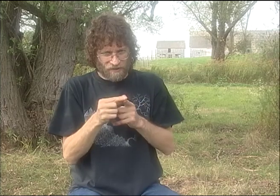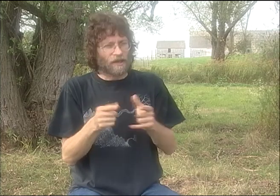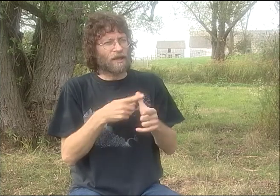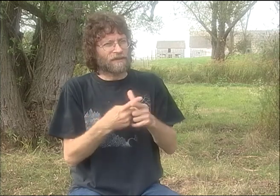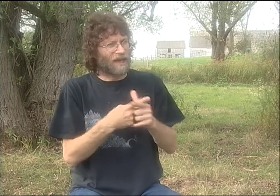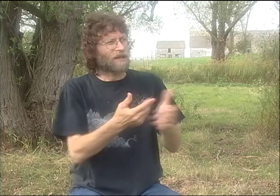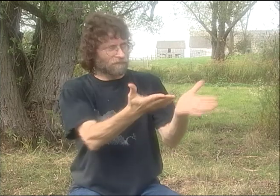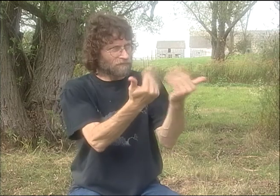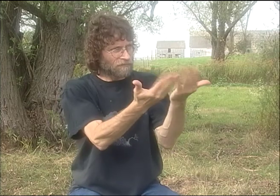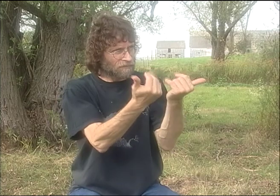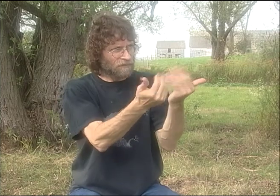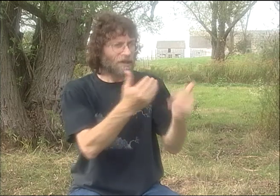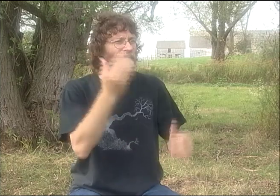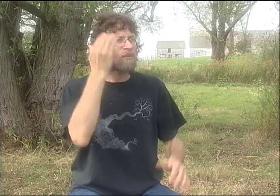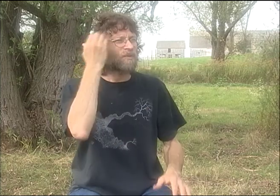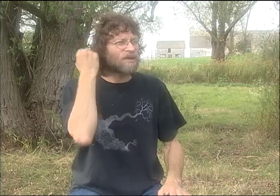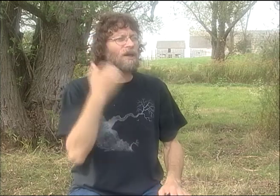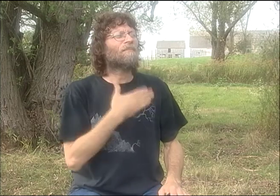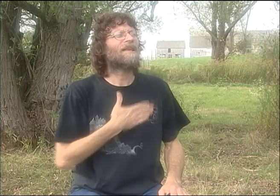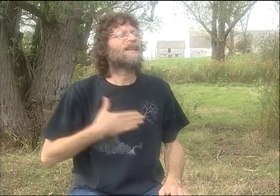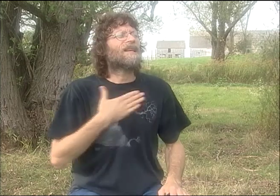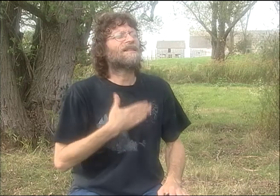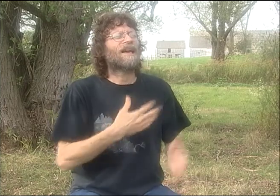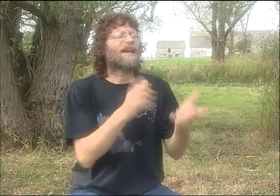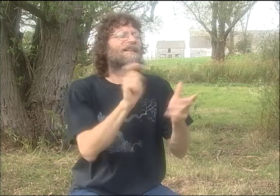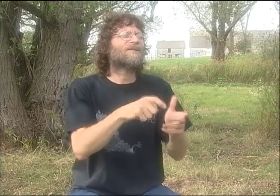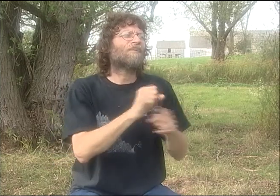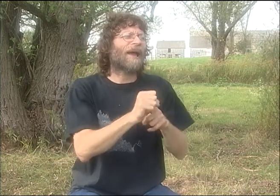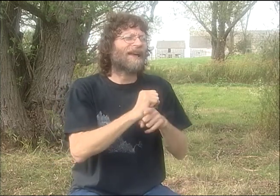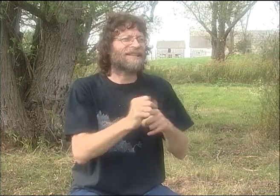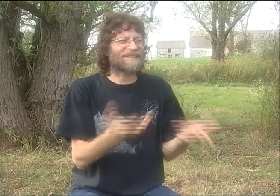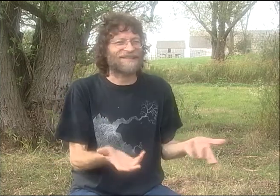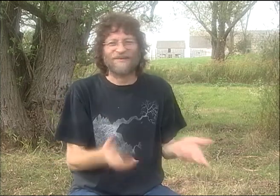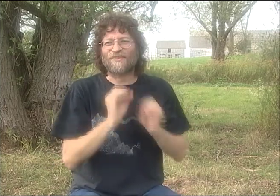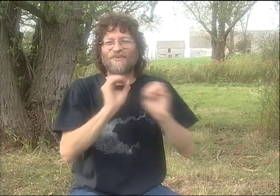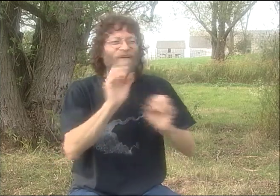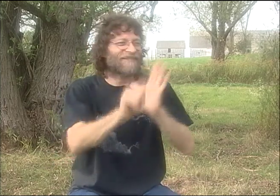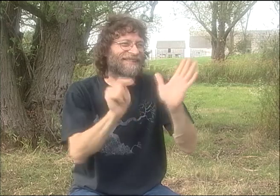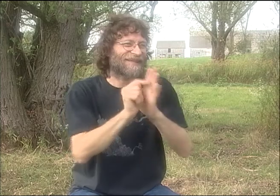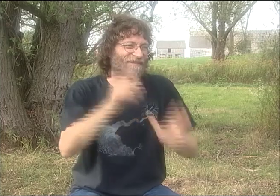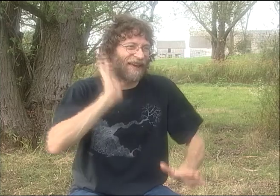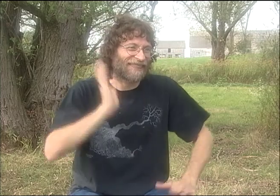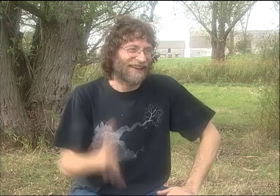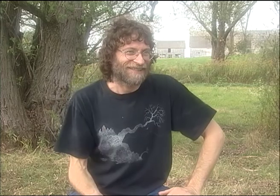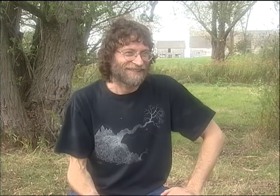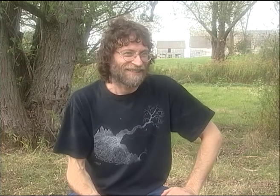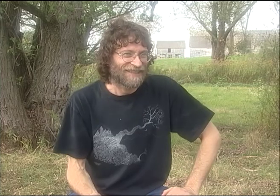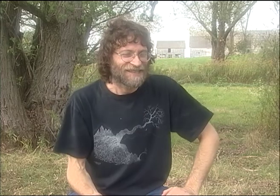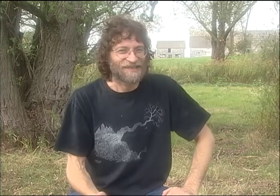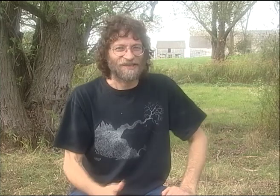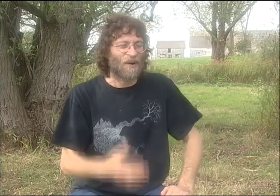"AND I DON'T KNOW THE WORDS THAT I'M GOING TO AFFIX TO WHAT WE JUST CREATED." SO I'D THINK AND THINK, AND I'D FINALLY COME UP WITH SOME WORDS.